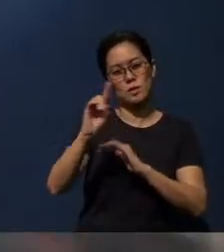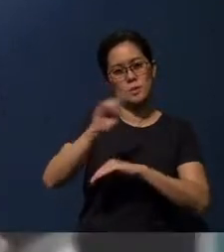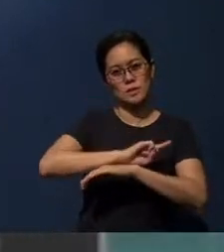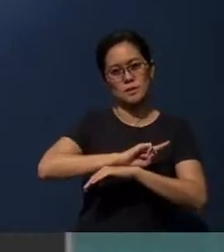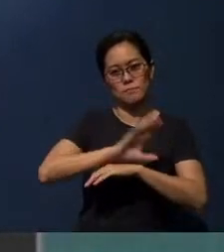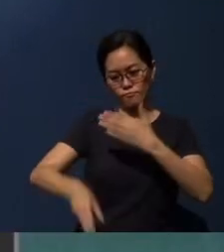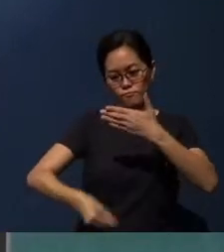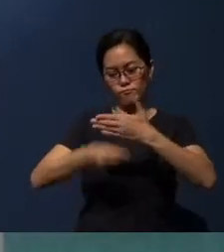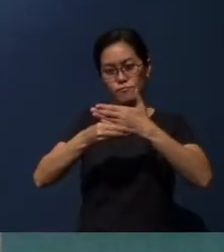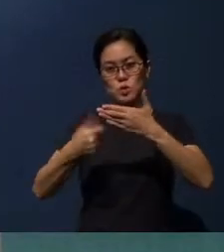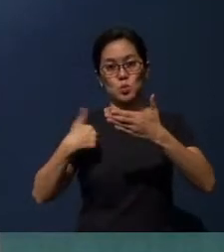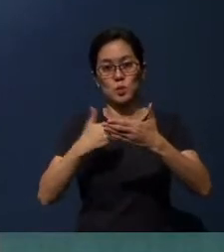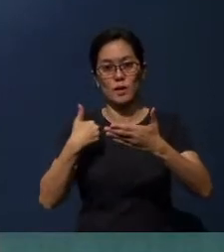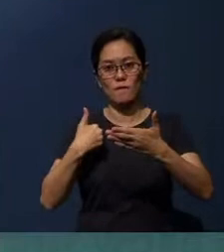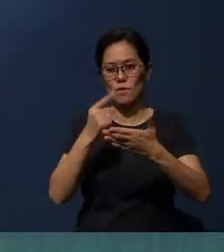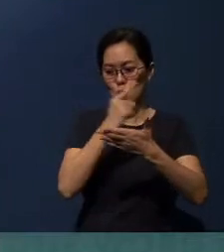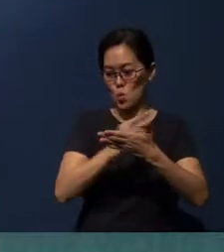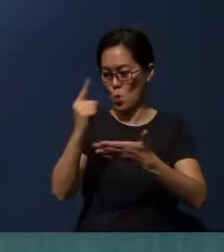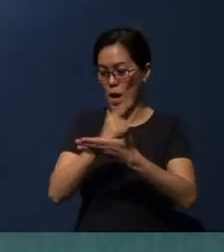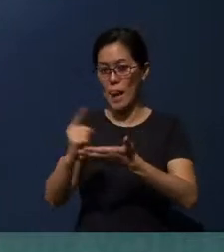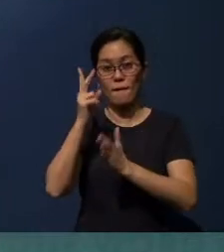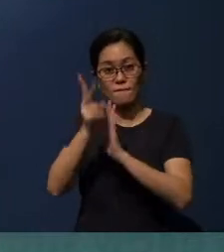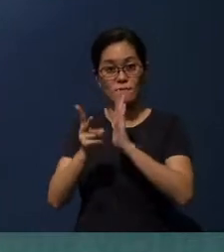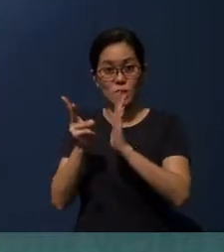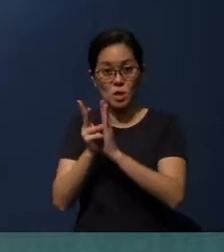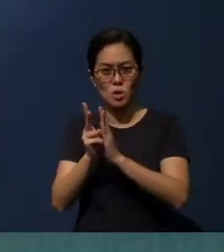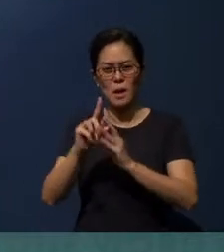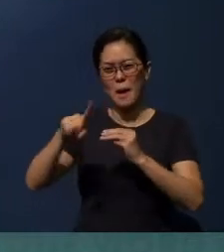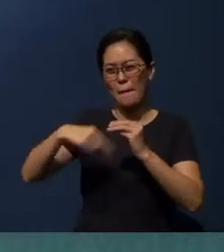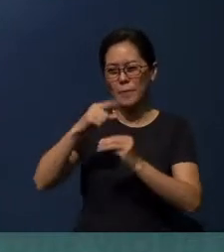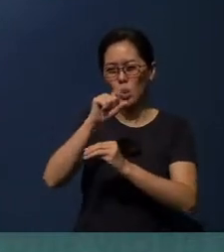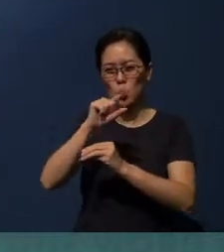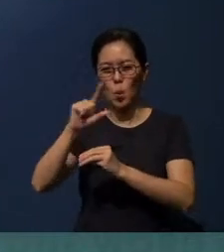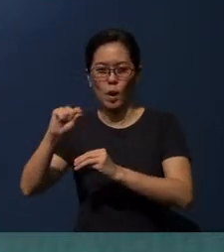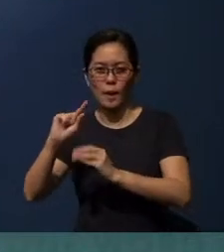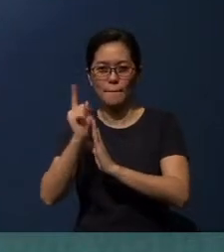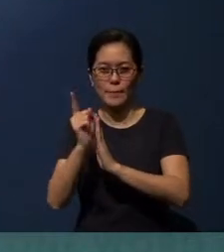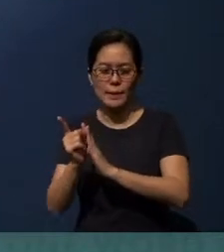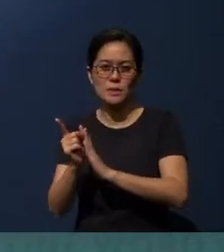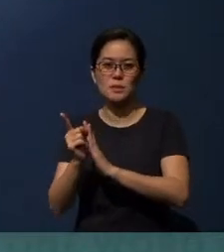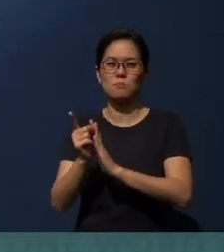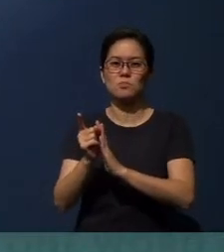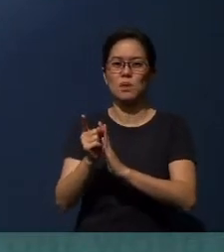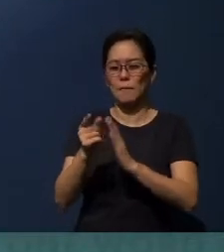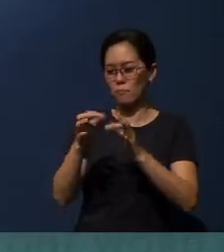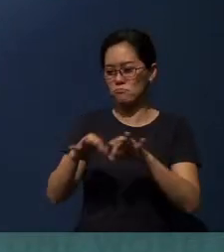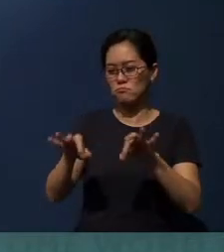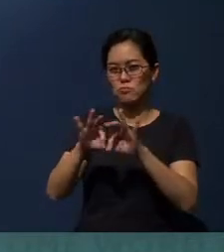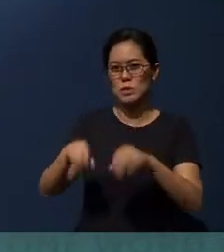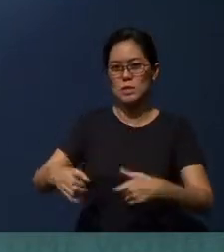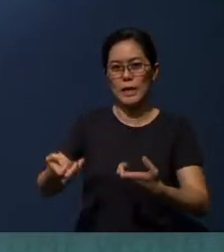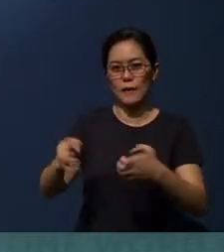Added to that, we have a weekly video of about 20 minutes of significant events in the life of Jesus..